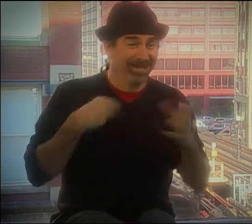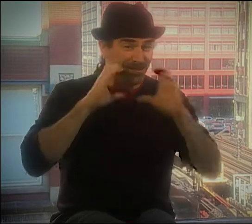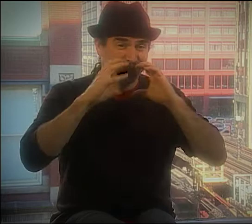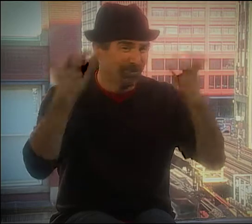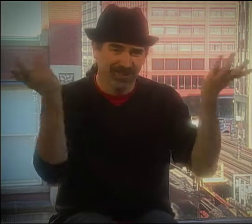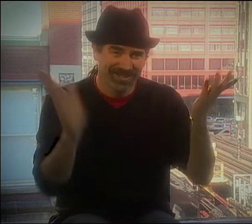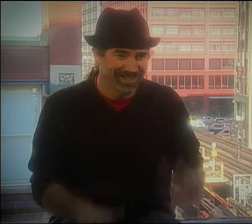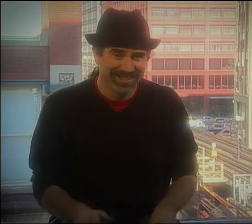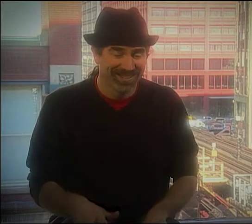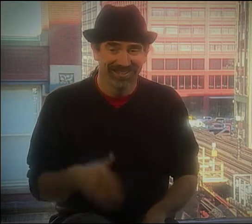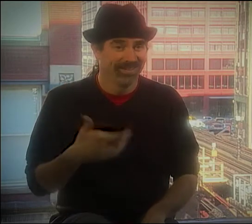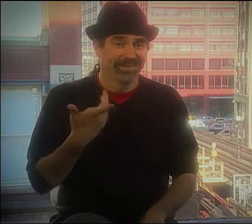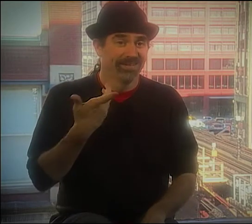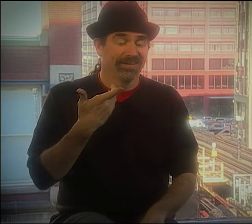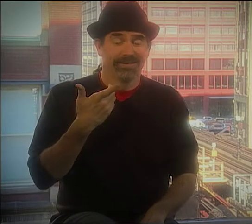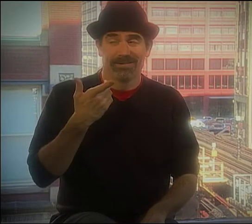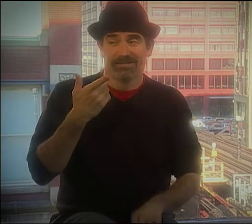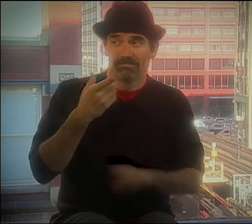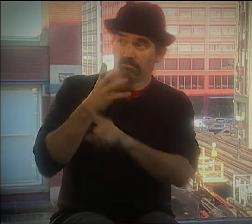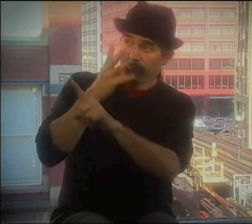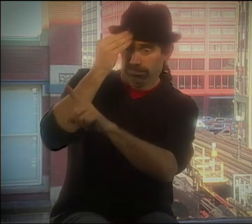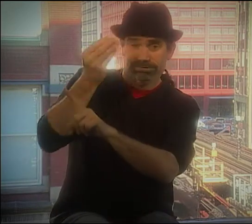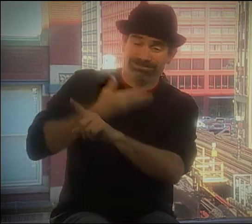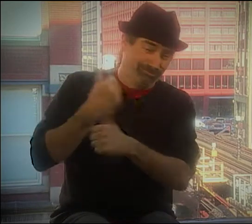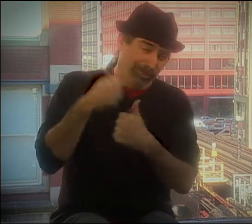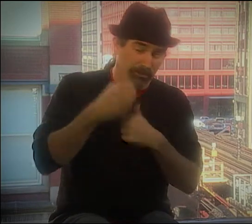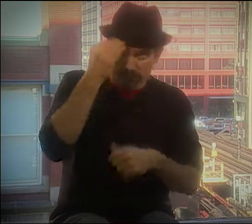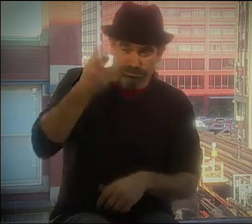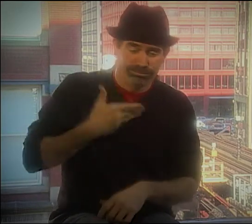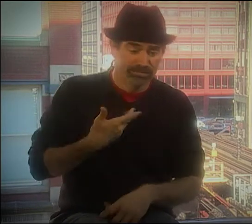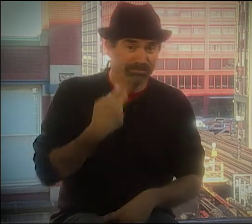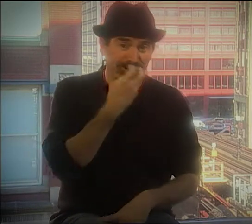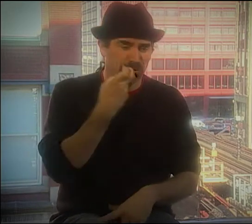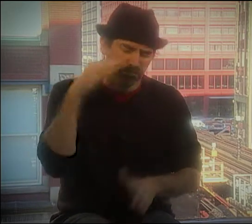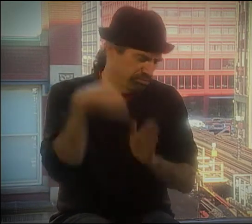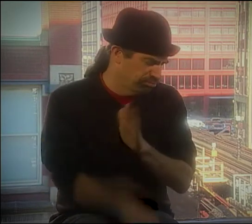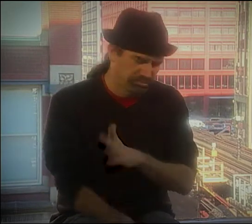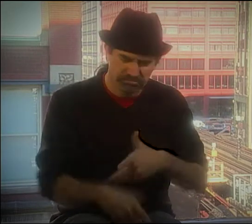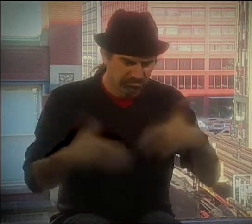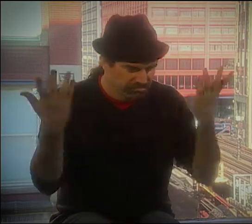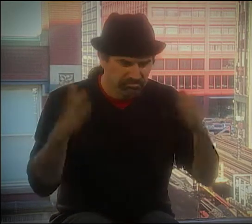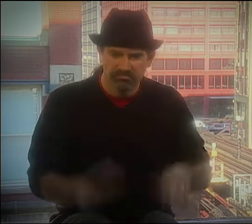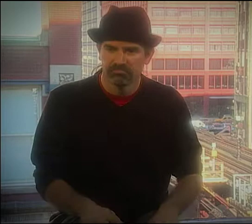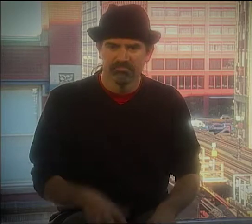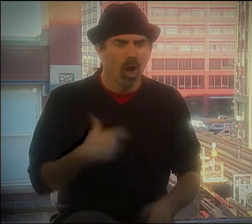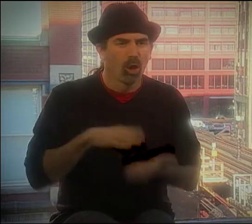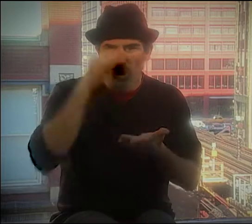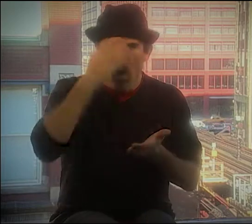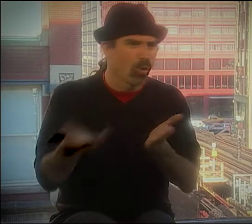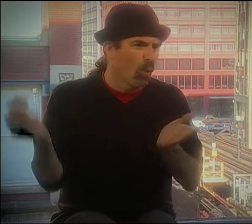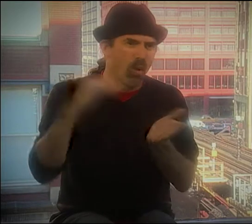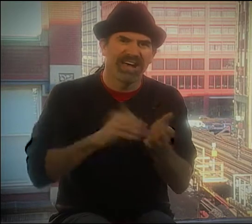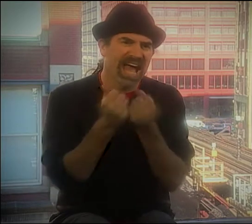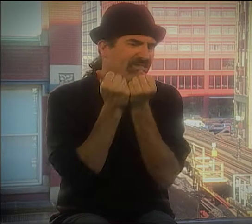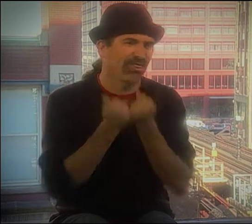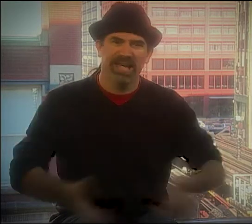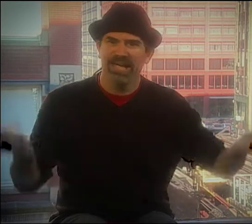AND YOU KNOW, COMMUNICATION BECAME A HUGE FRUSTRATION. I DON'T REMEMBER EXACTLY ALL THE DETAILS, BUT I HAD TO